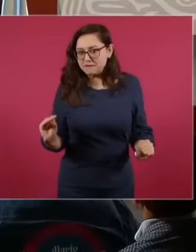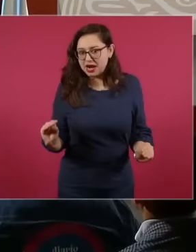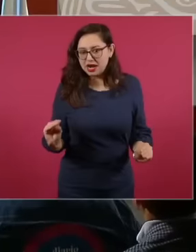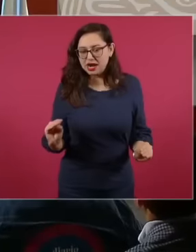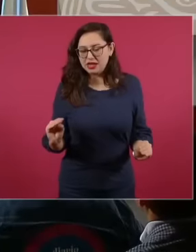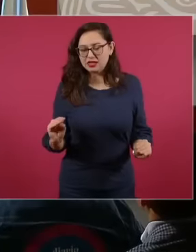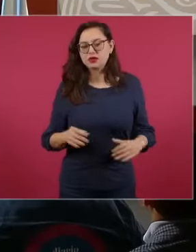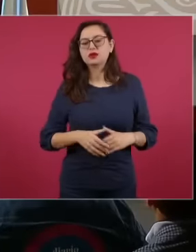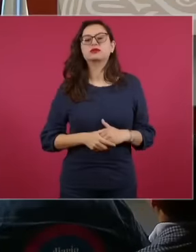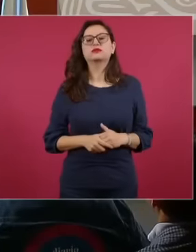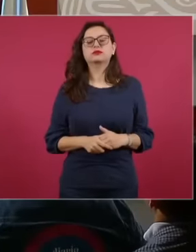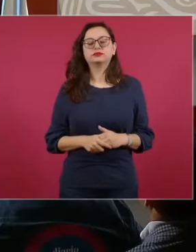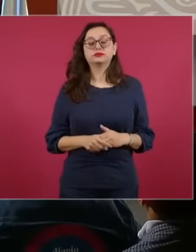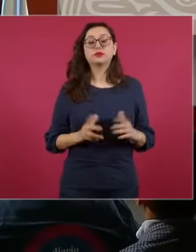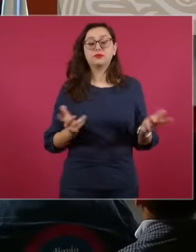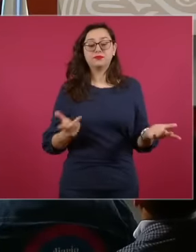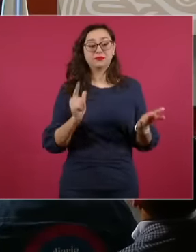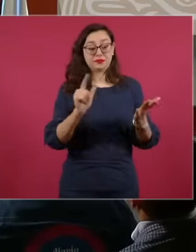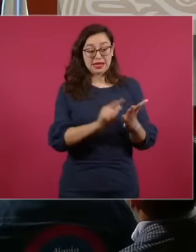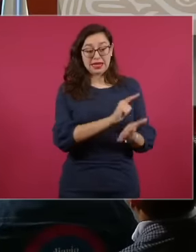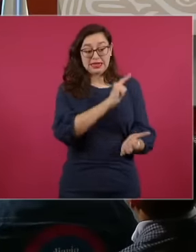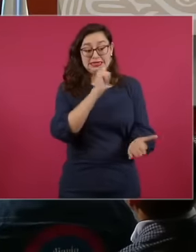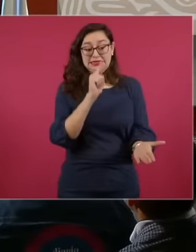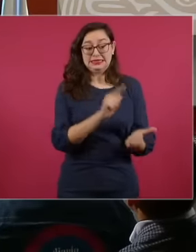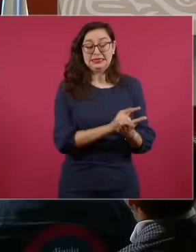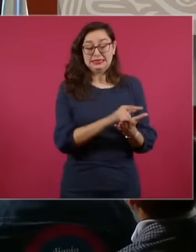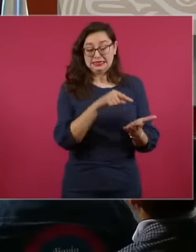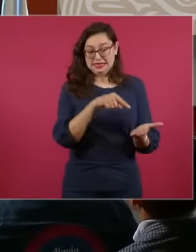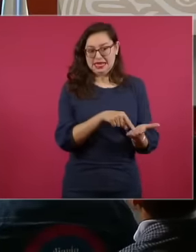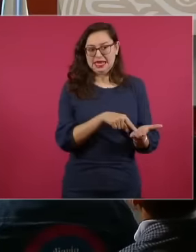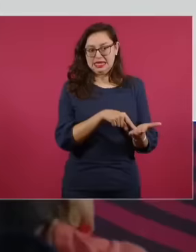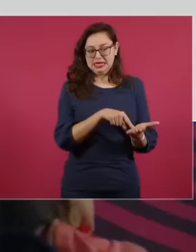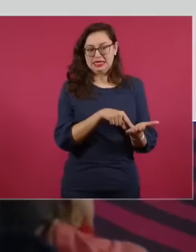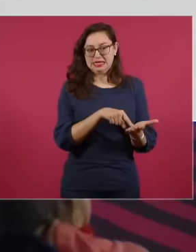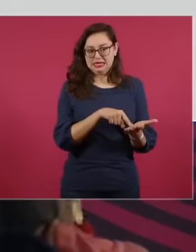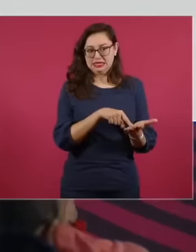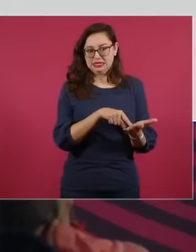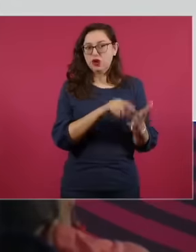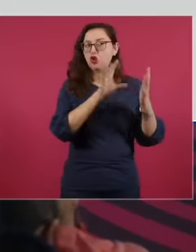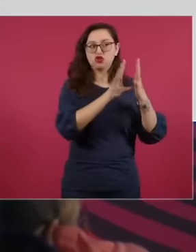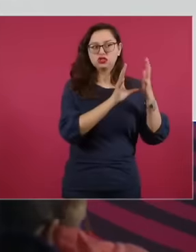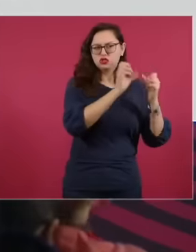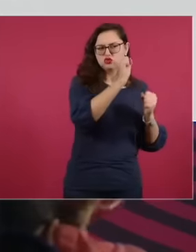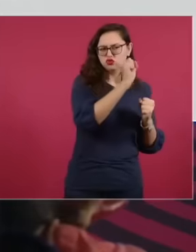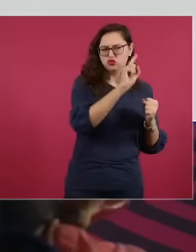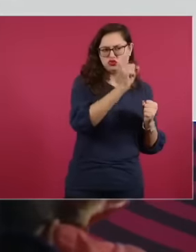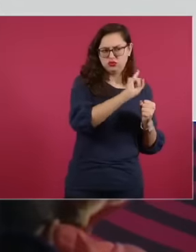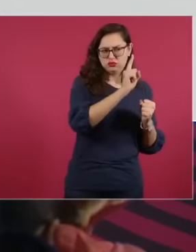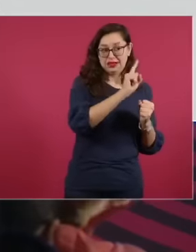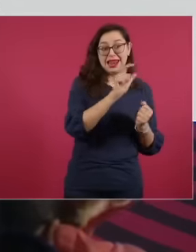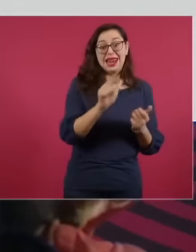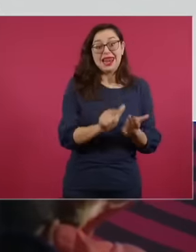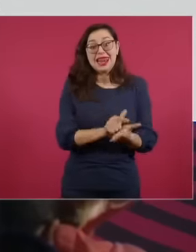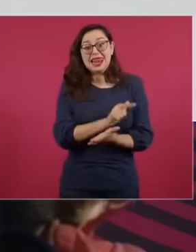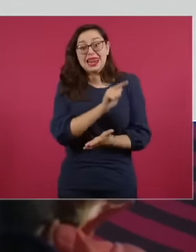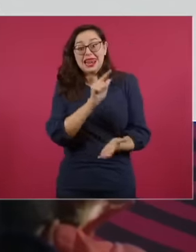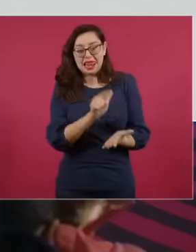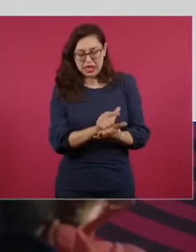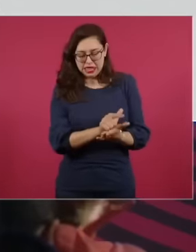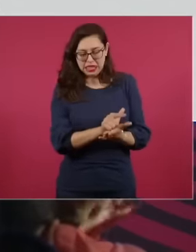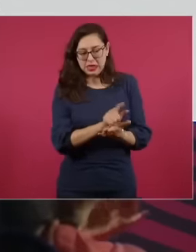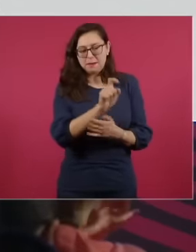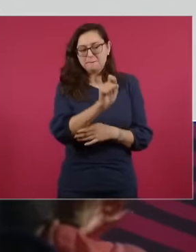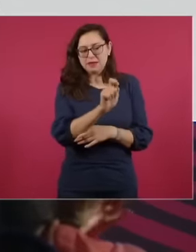A secondary law was reformed, not the Constitution, on December 22,